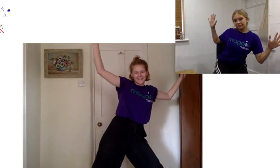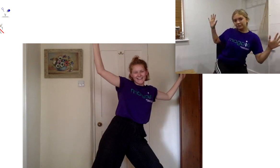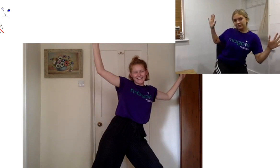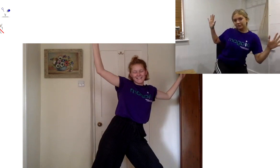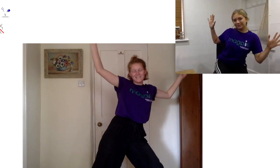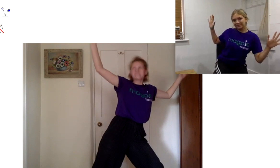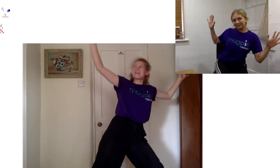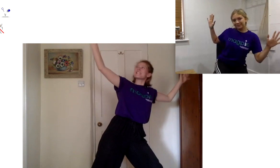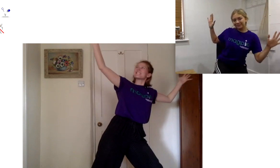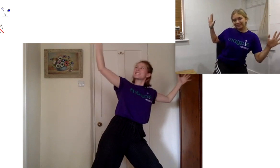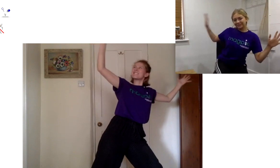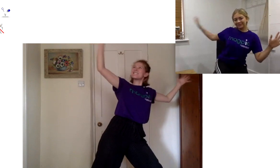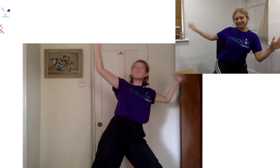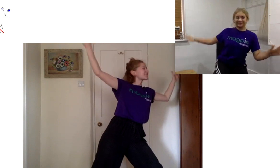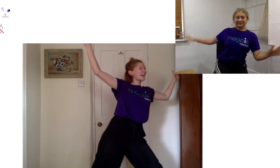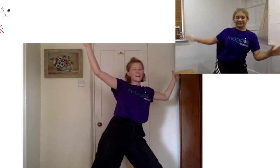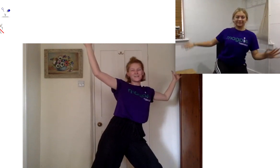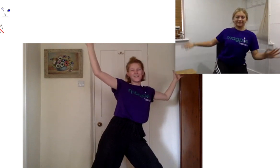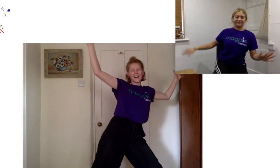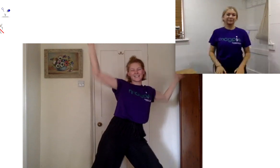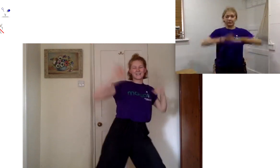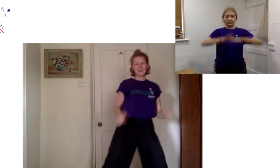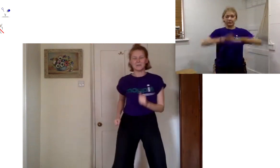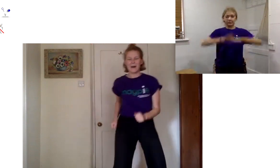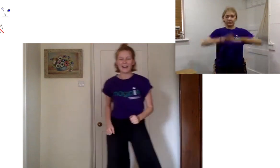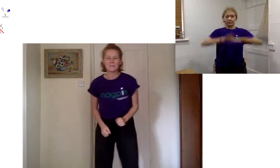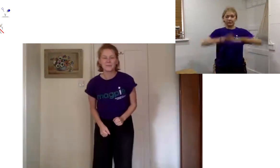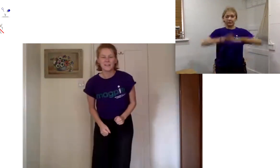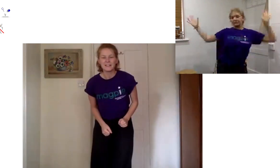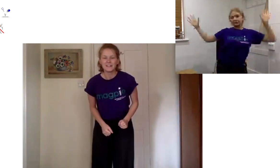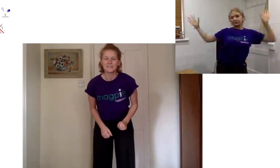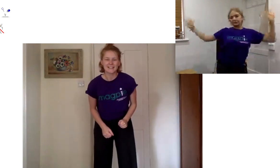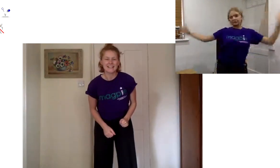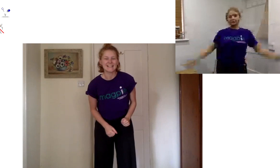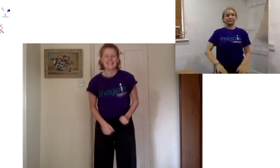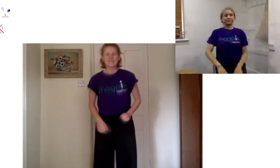gears and you're imagining this huge colorful mask on your back fantastic